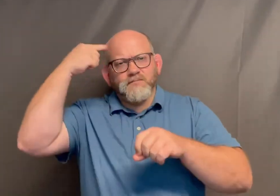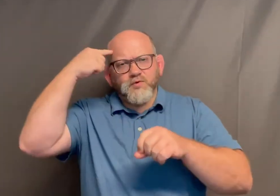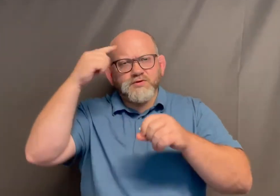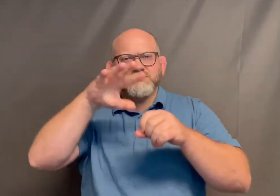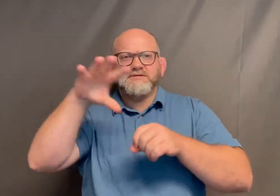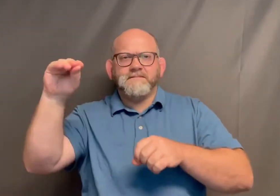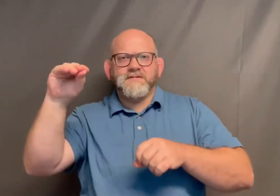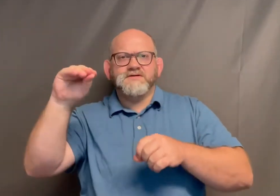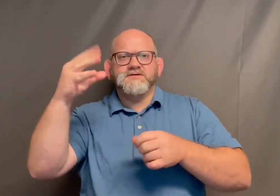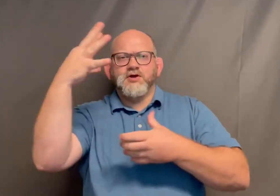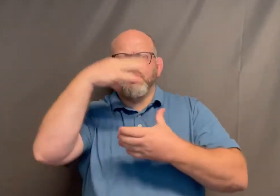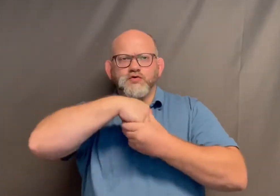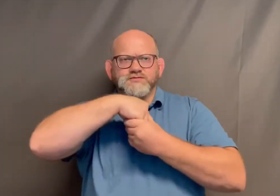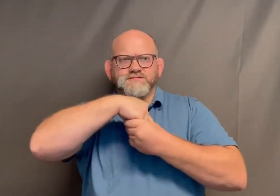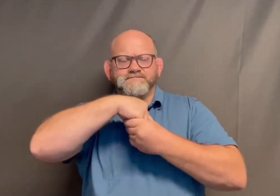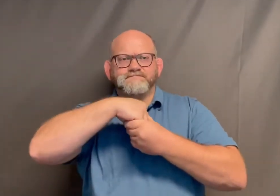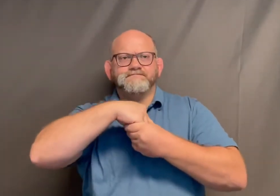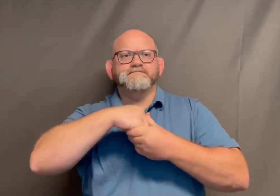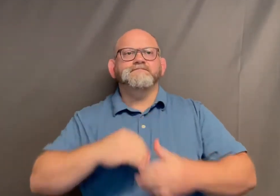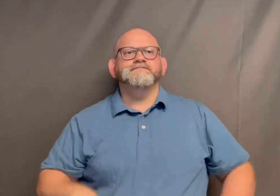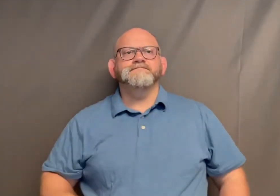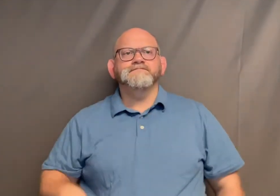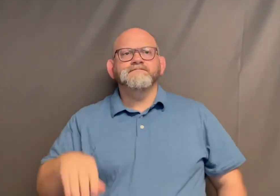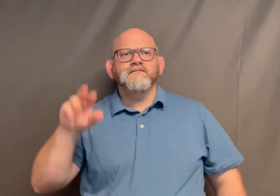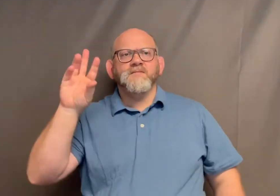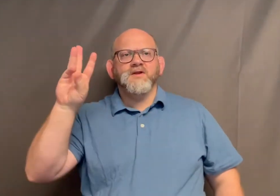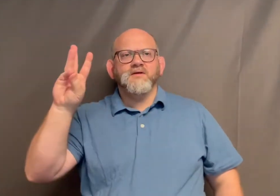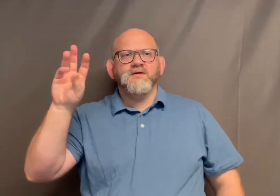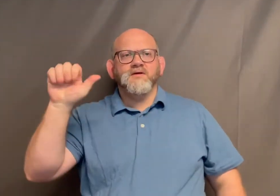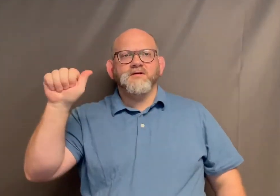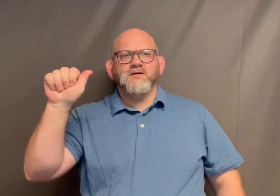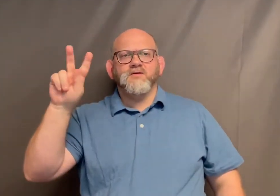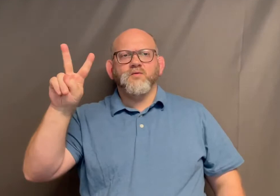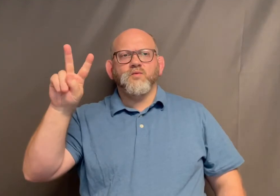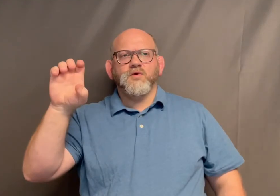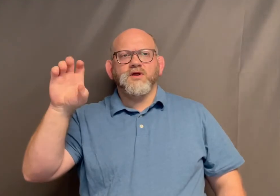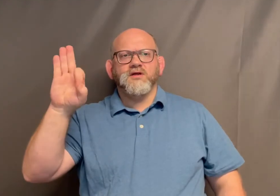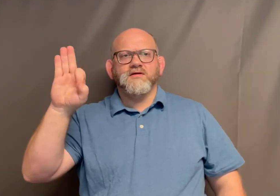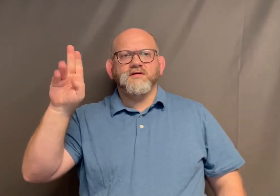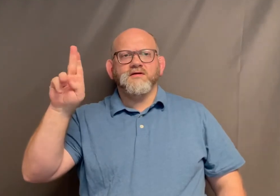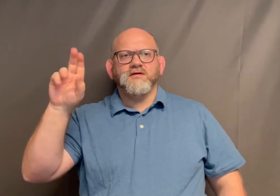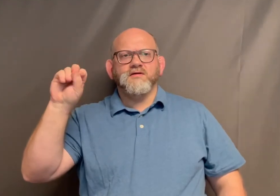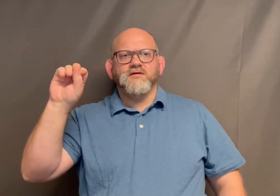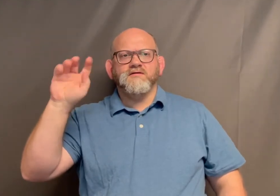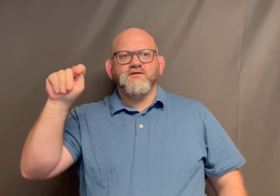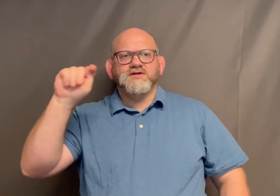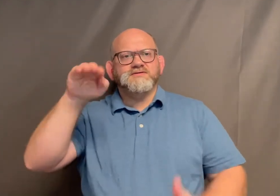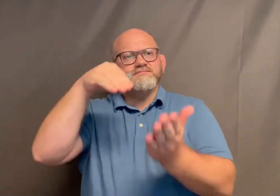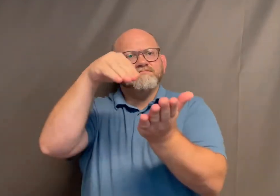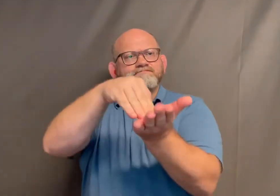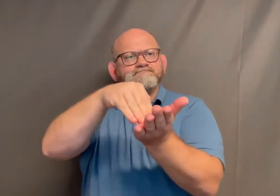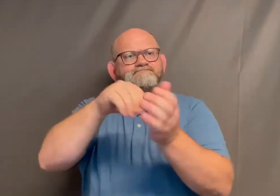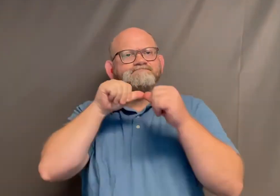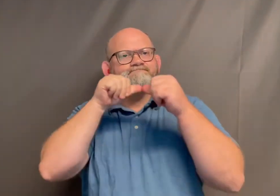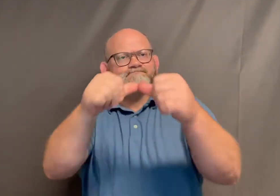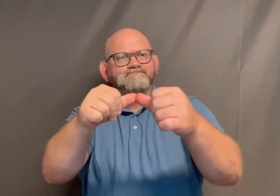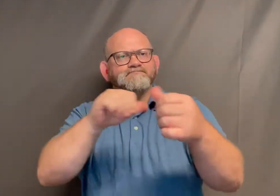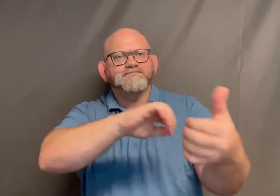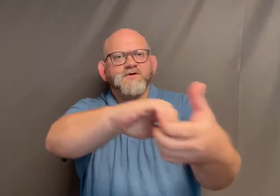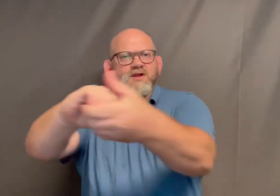/ companies inclusive. Wavefront Centre continues to collaborate